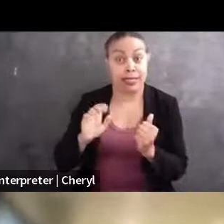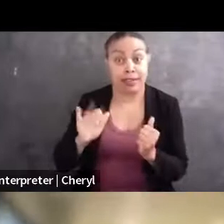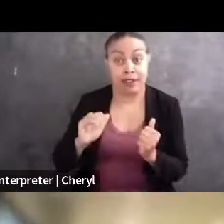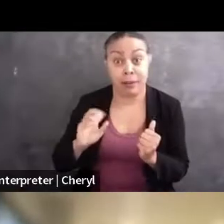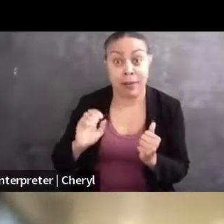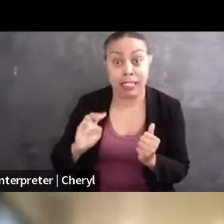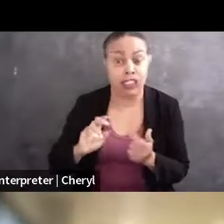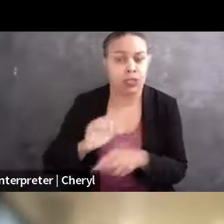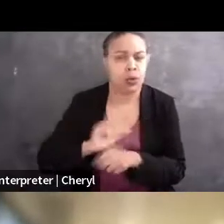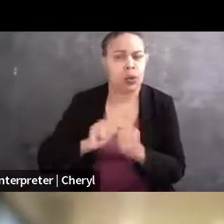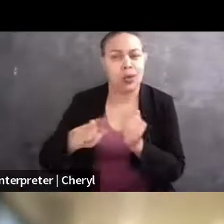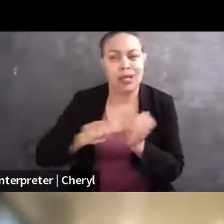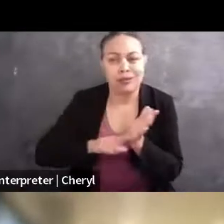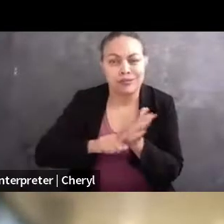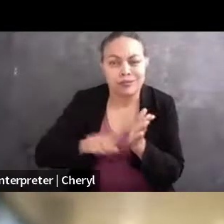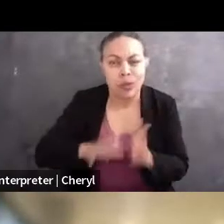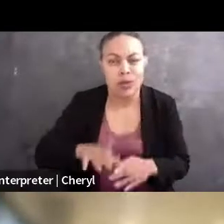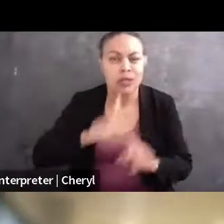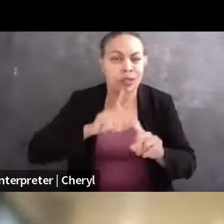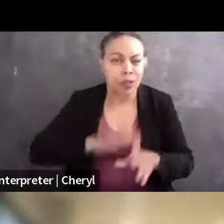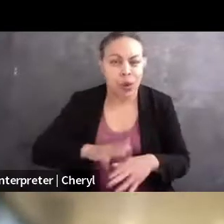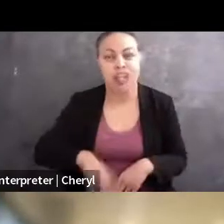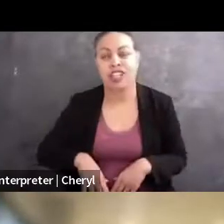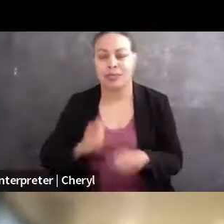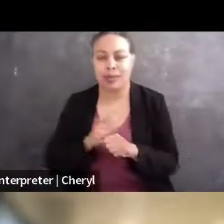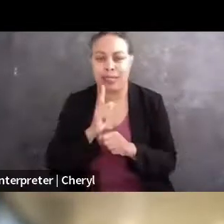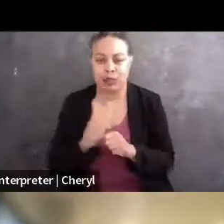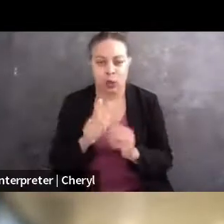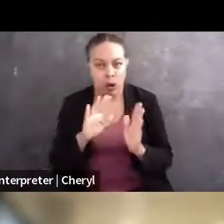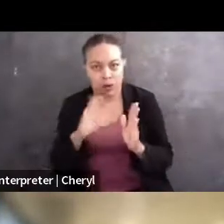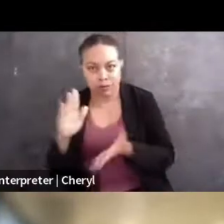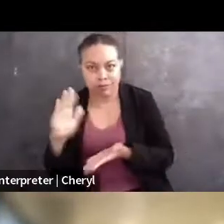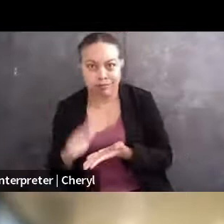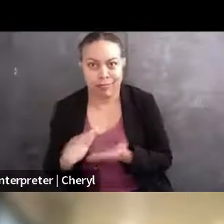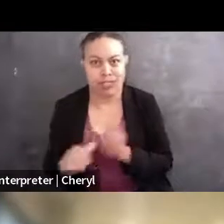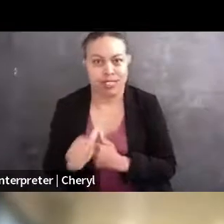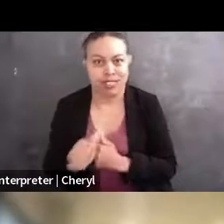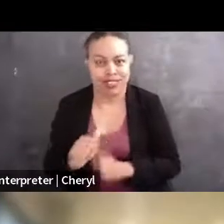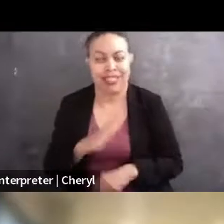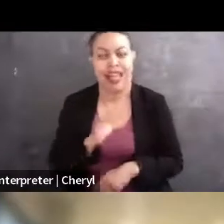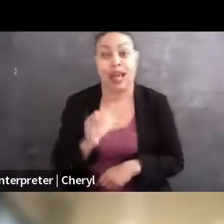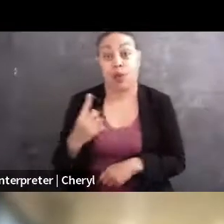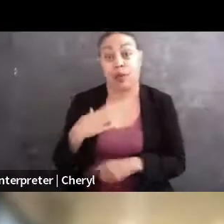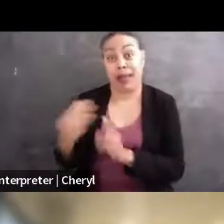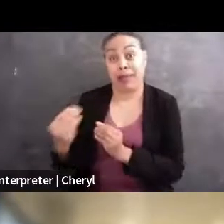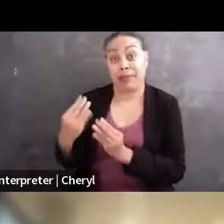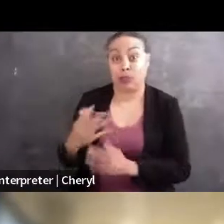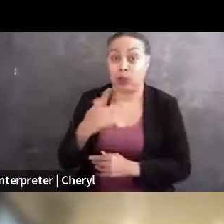the academic, what have you, very closely to make sure that that is minimized. And as one of my mentors at the firm says, not to prevent a lawsuit, but to make sure